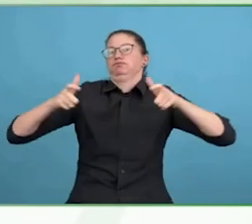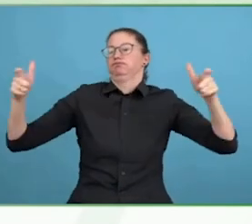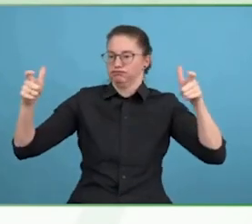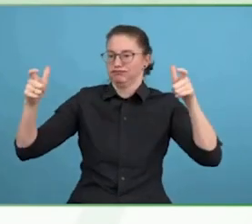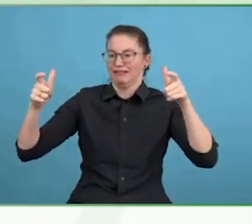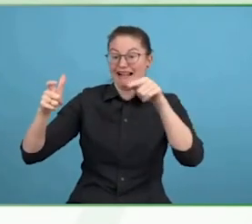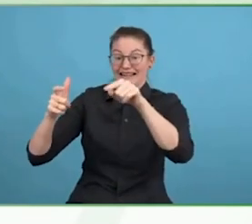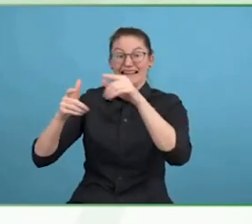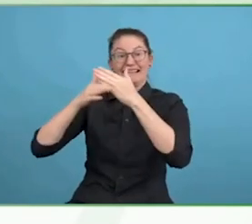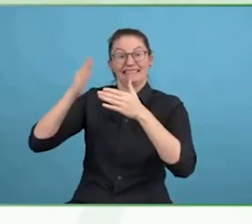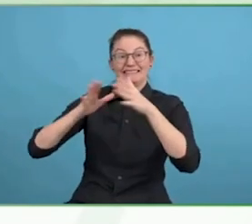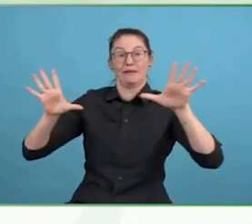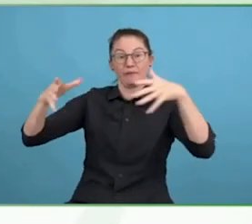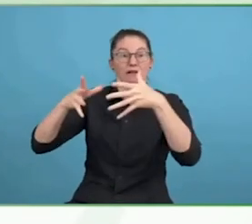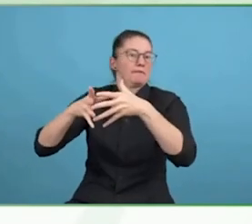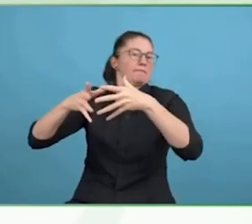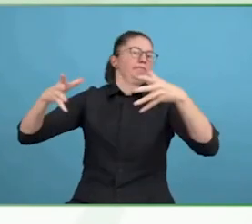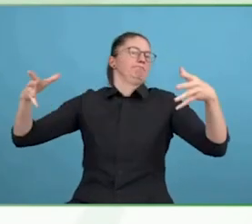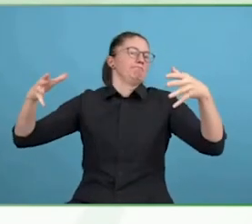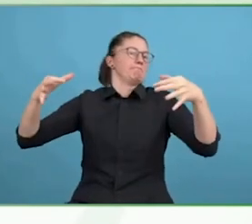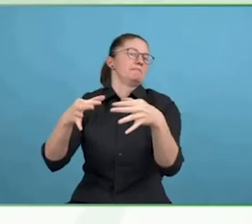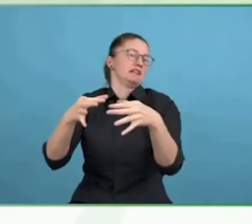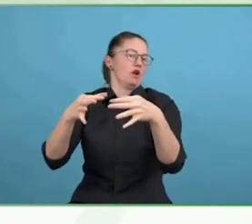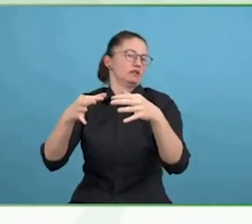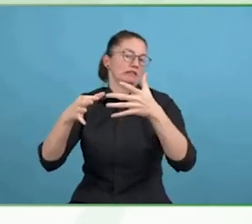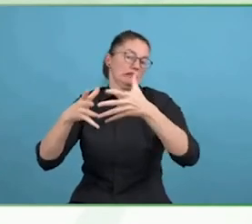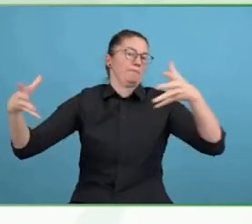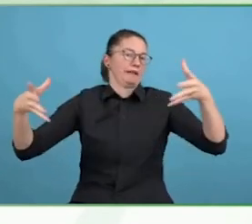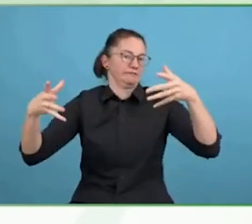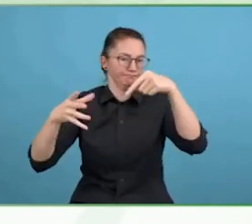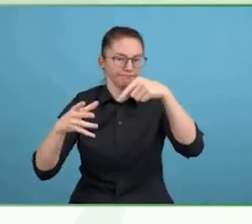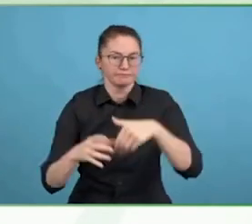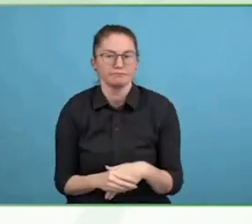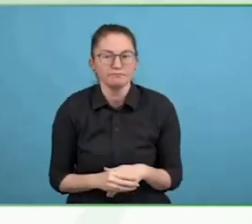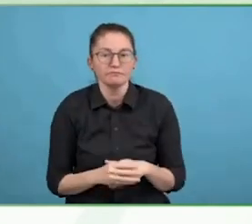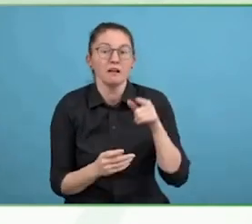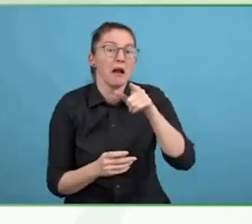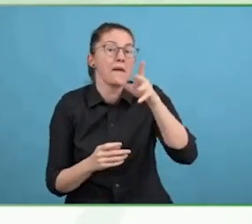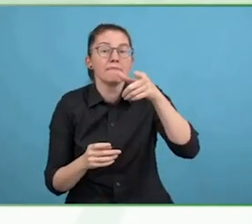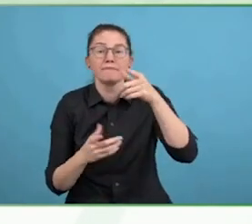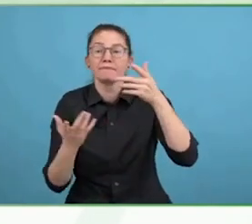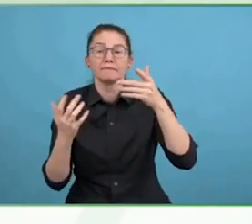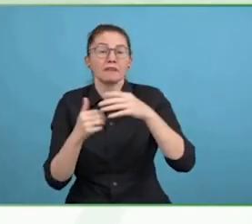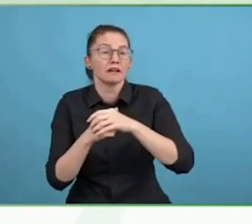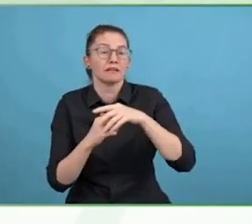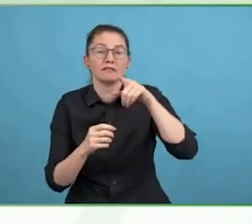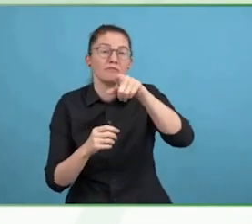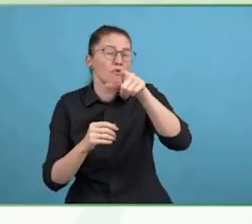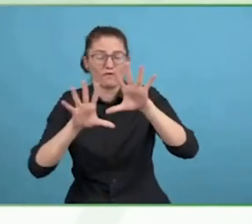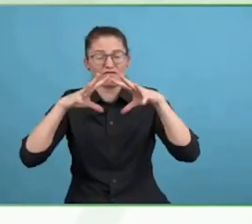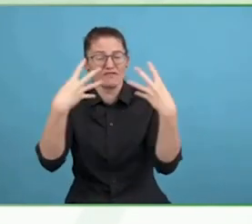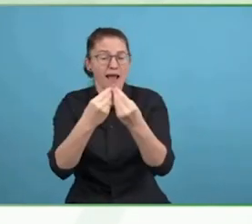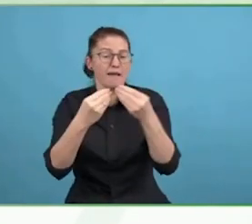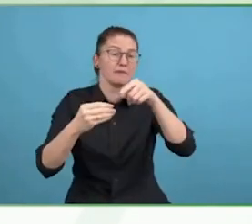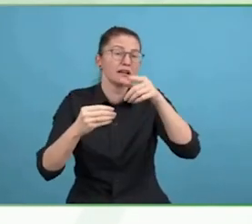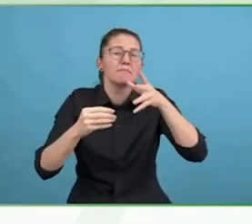the personal level it drives higher levels of customer brand loyalty when the recogniser brand and associate it with companies doing the right thing.